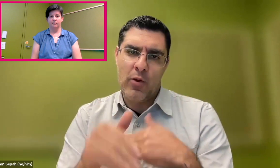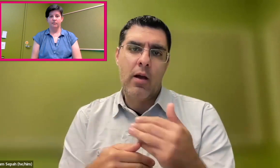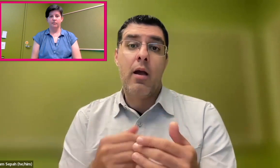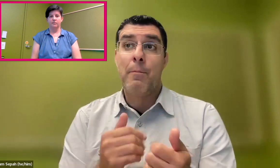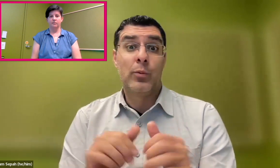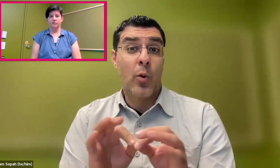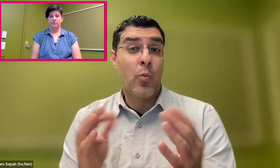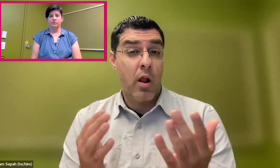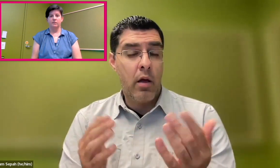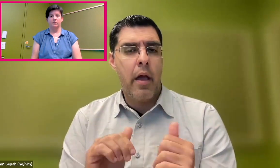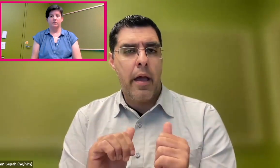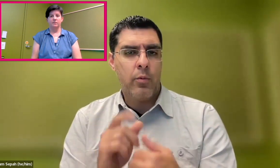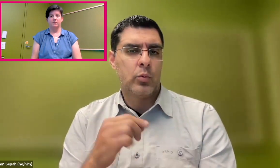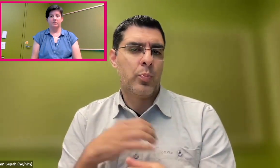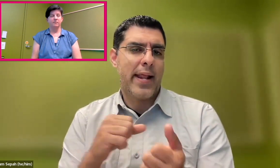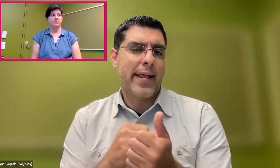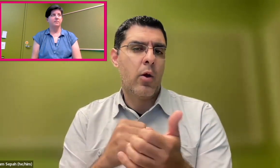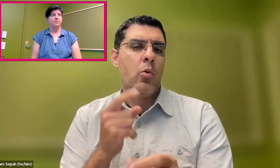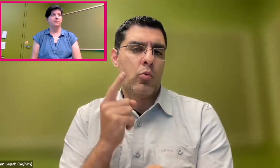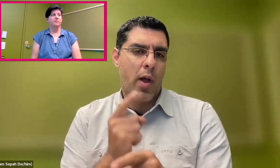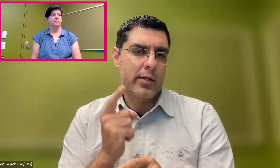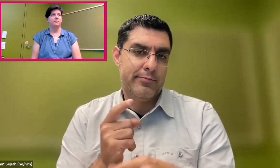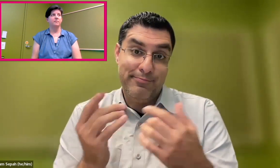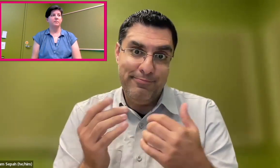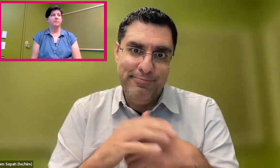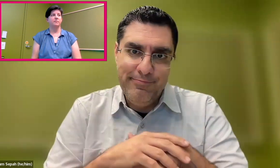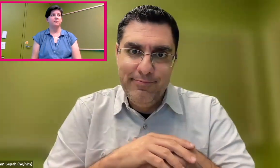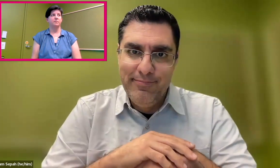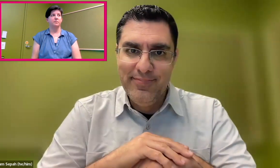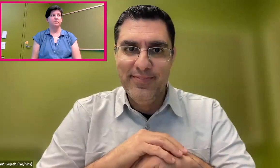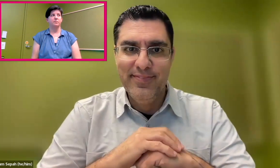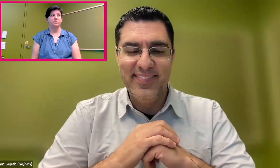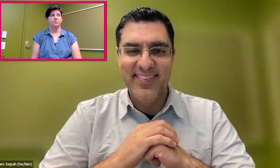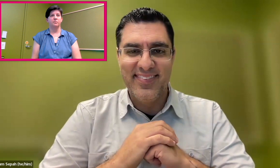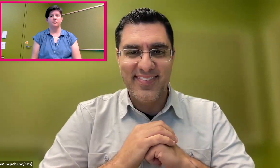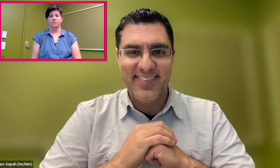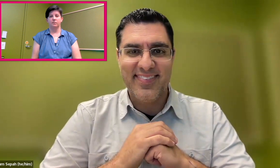But it's not something that we can really know today, in terms of how it will work out in the future.